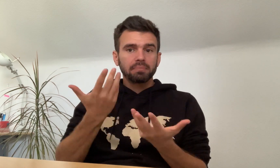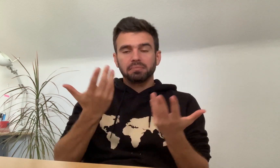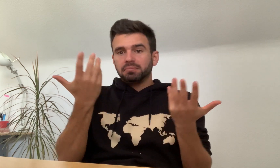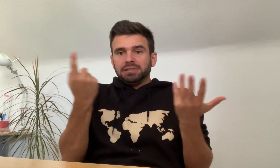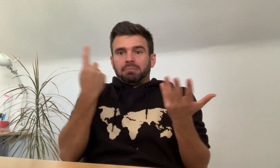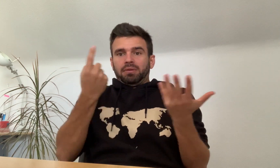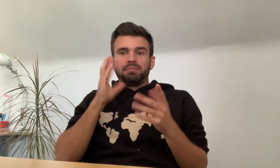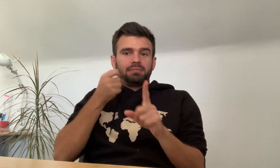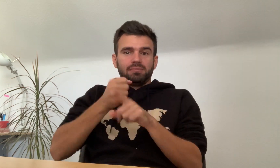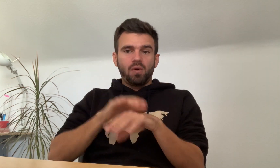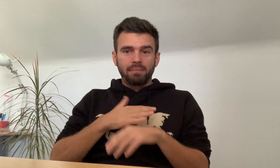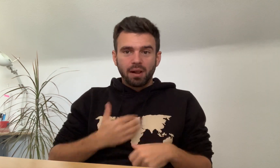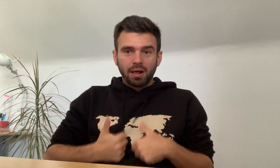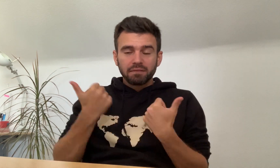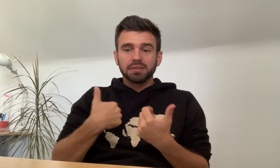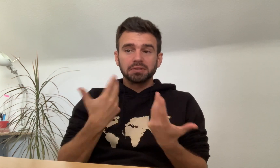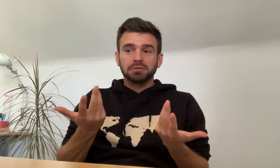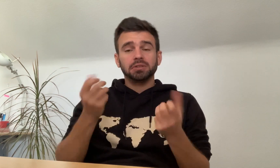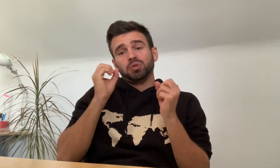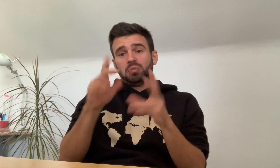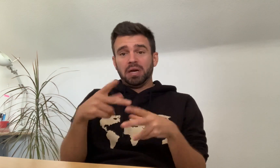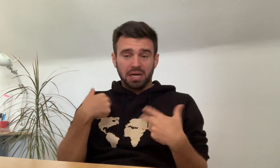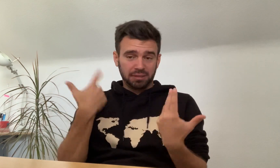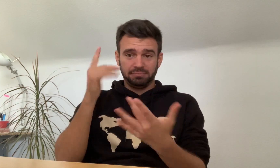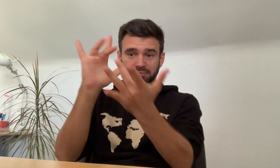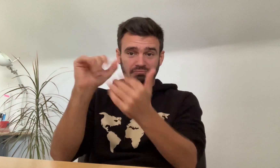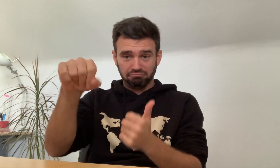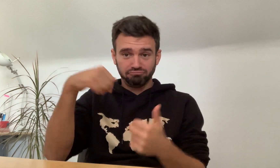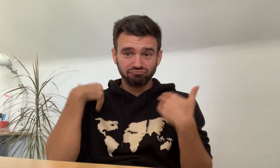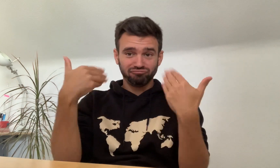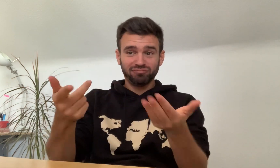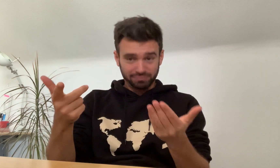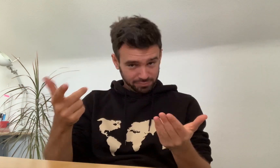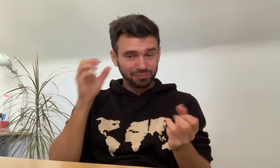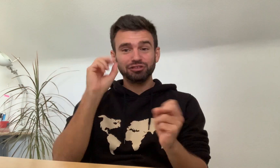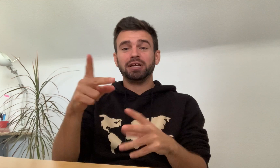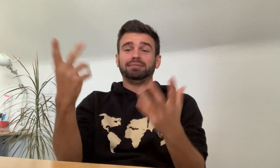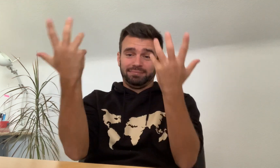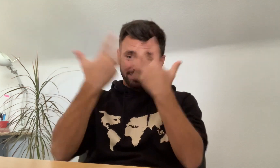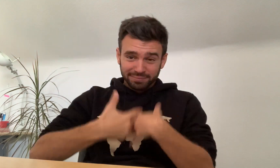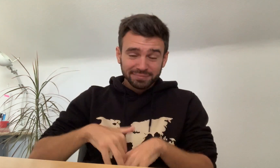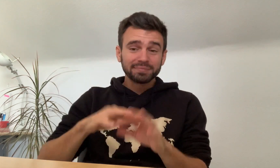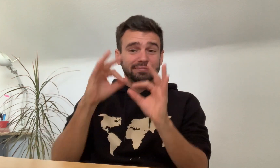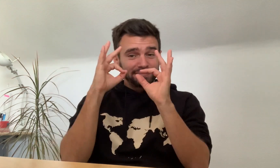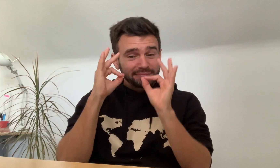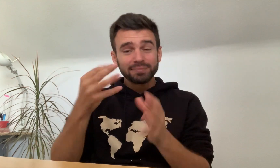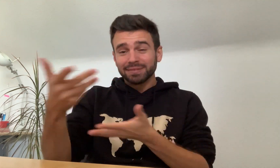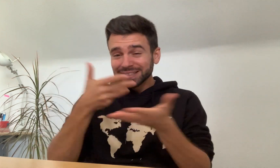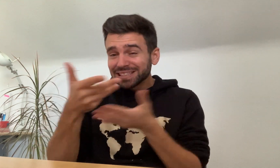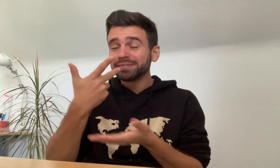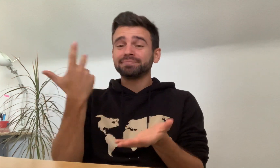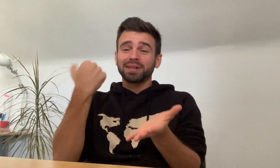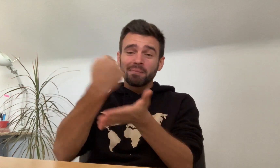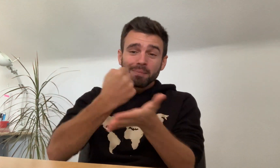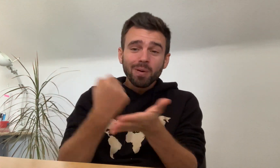Maybe that will make a change in my life. So I told Joel I wanted to do it, and we worked everything out.